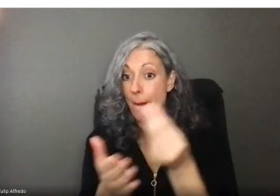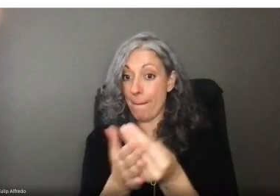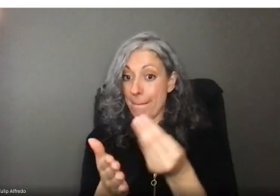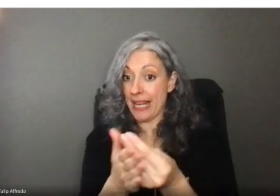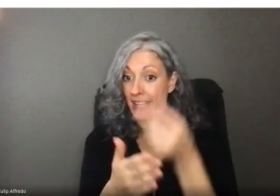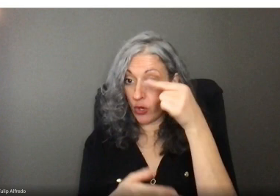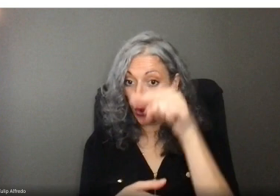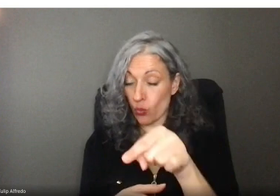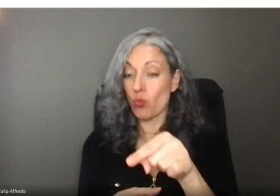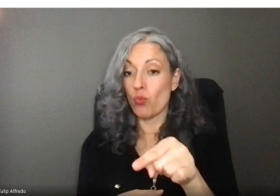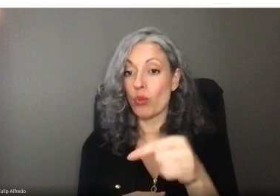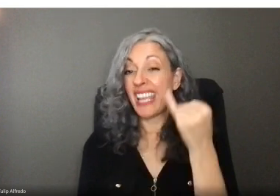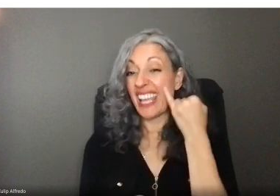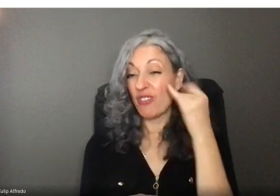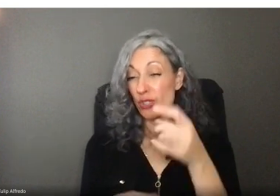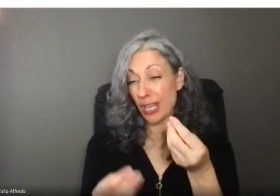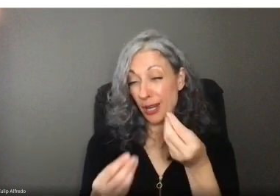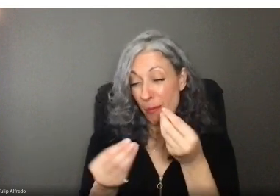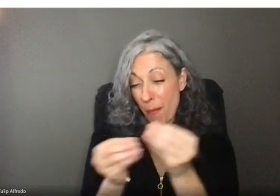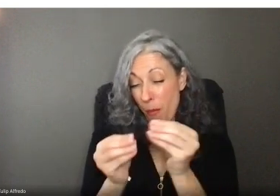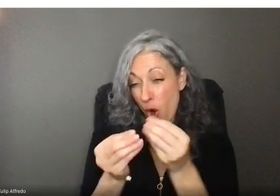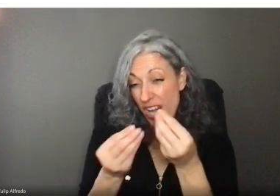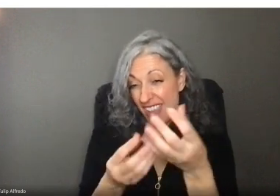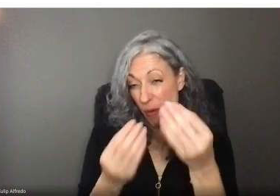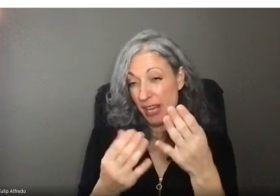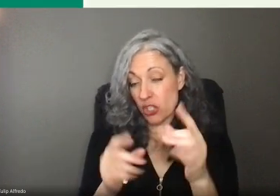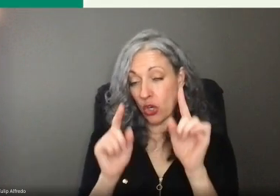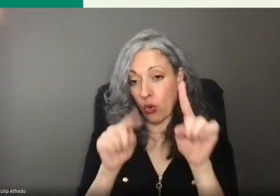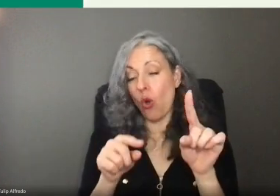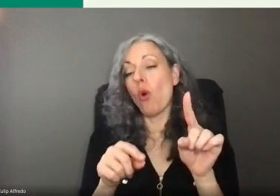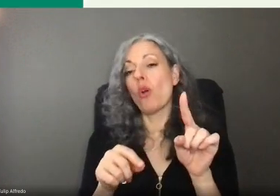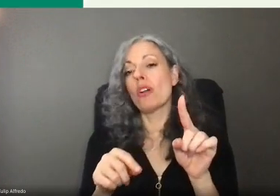If you need more information, check out our resources page on the Paid Leave website.